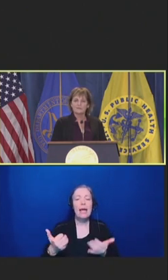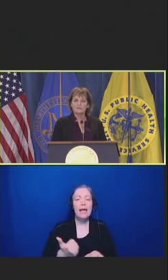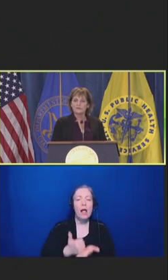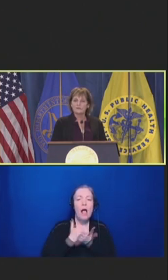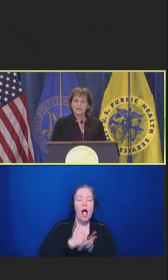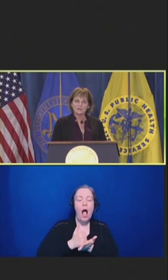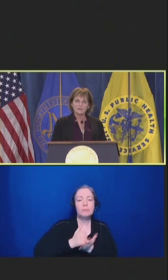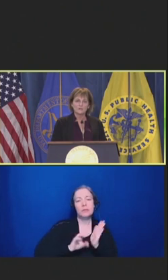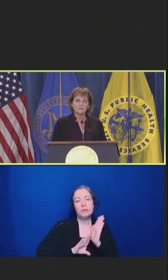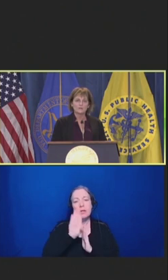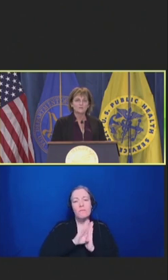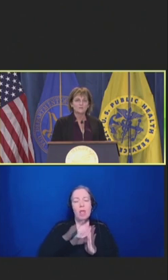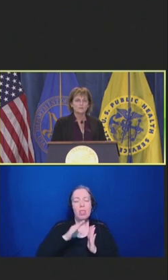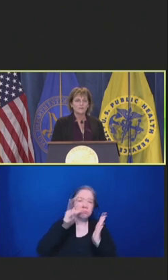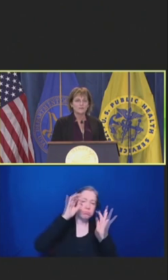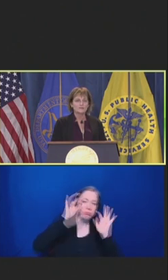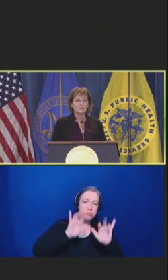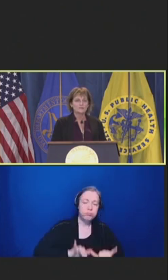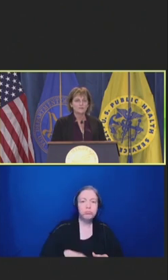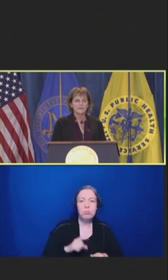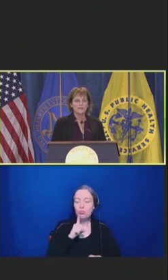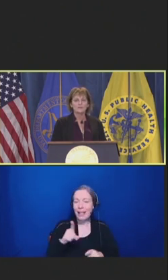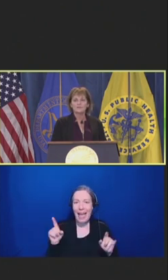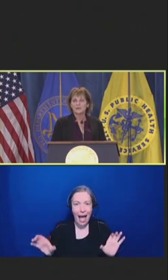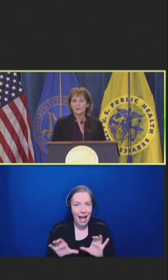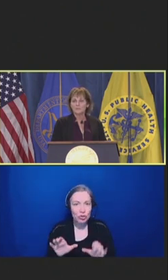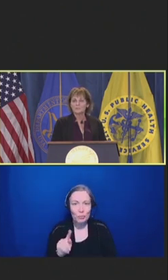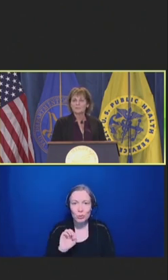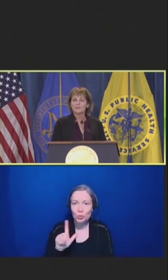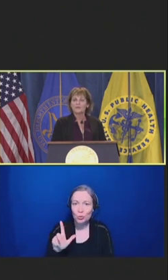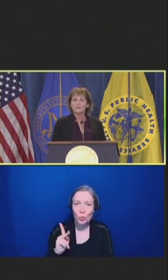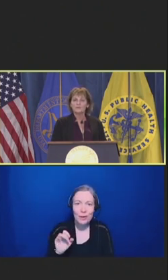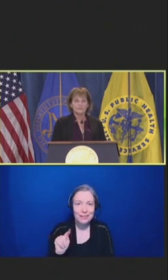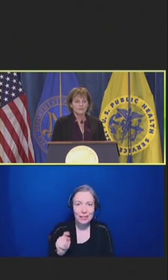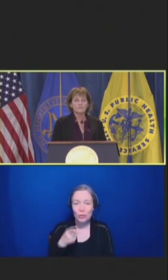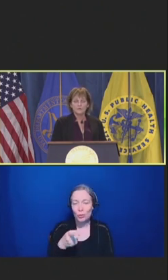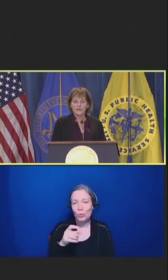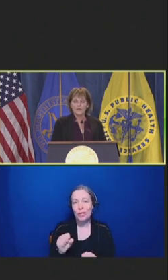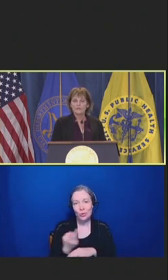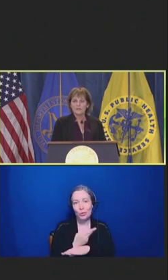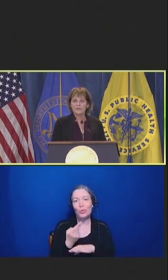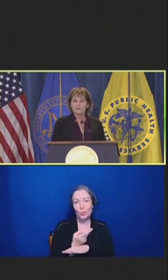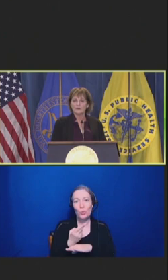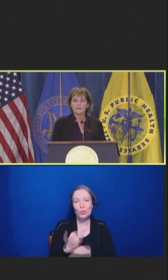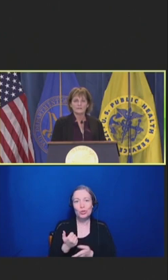These are actionable toolkits that you can take to help deliver greater care and save